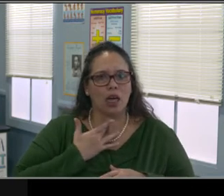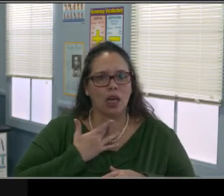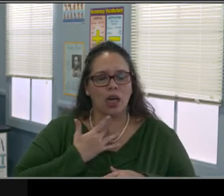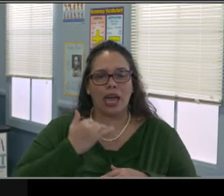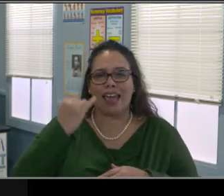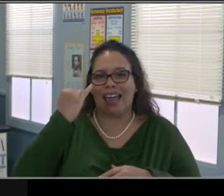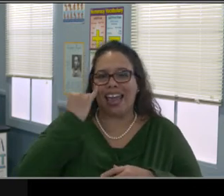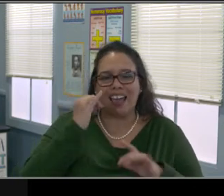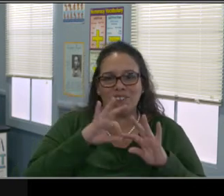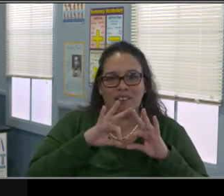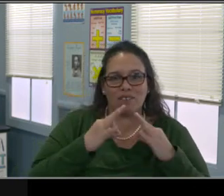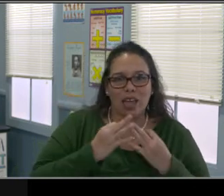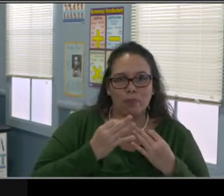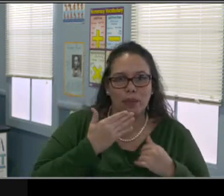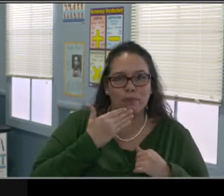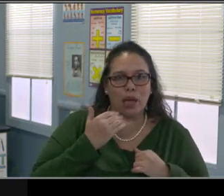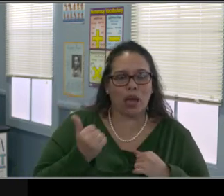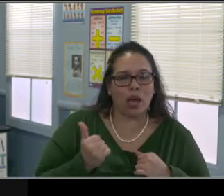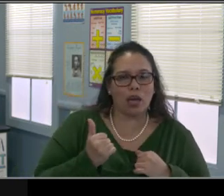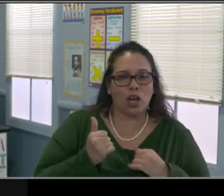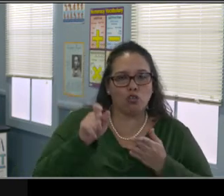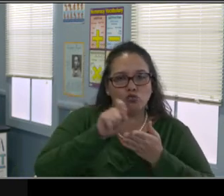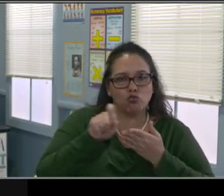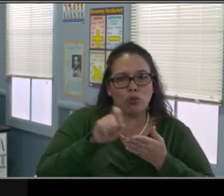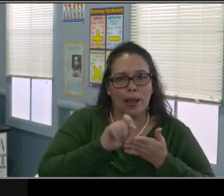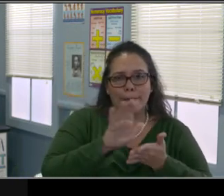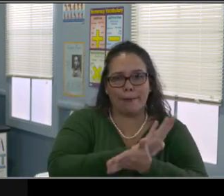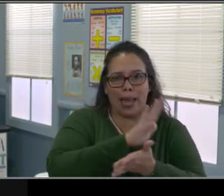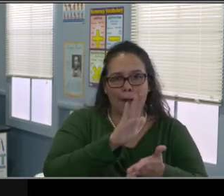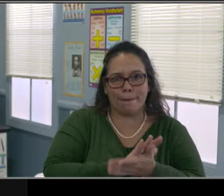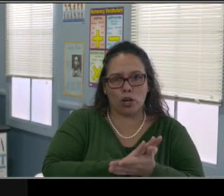So sometimes it's a two-sided communication.